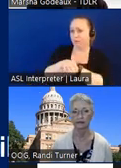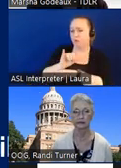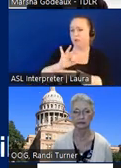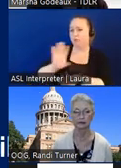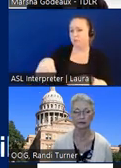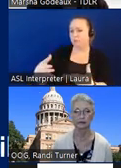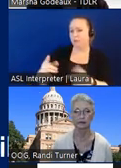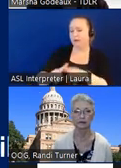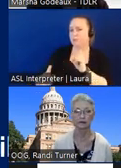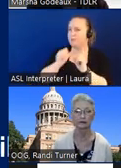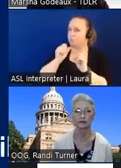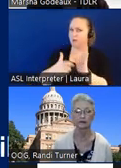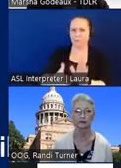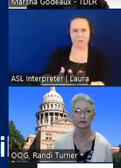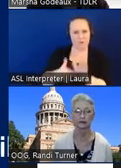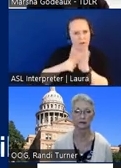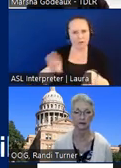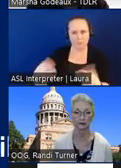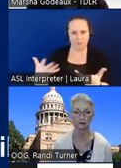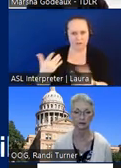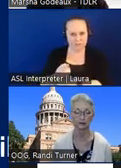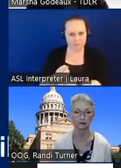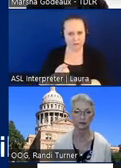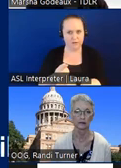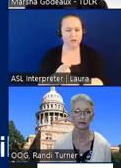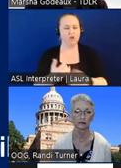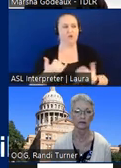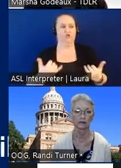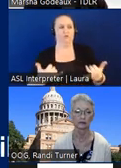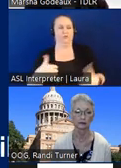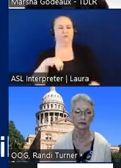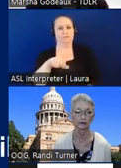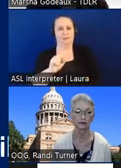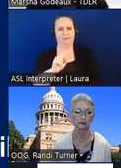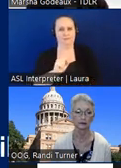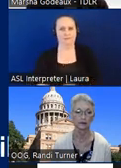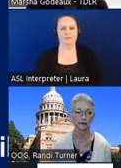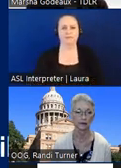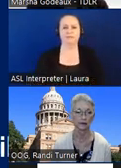they won't be required to be provided correct currently yes that is correct okay thank you